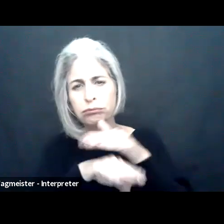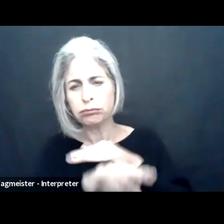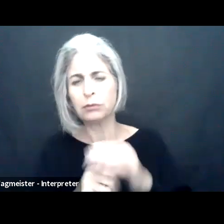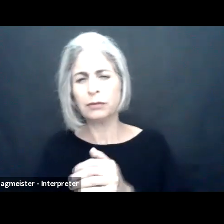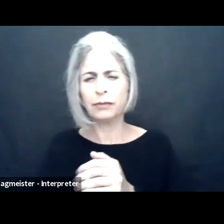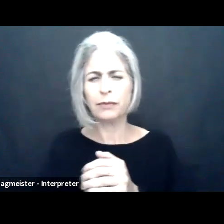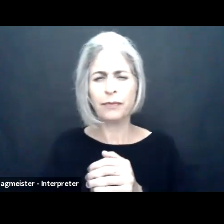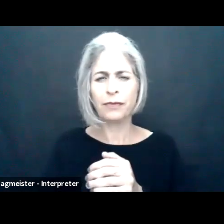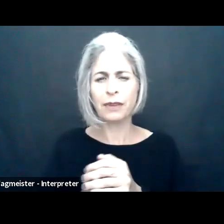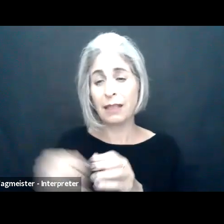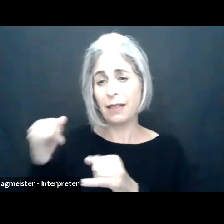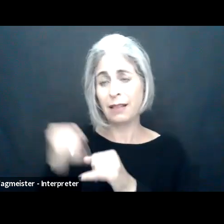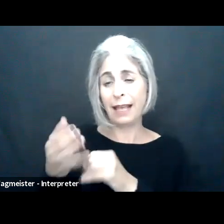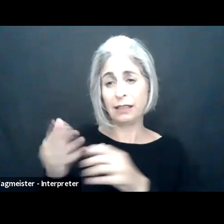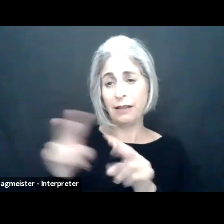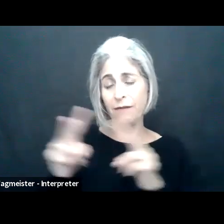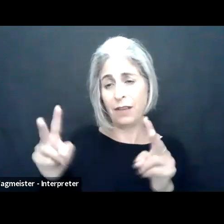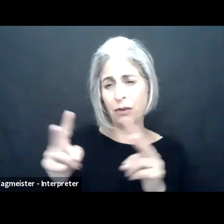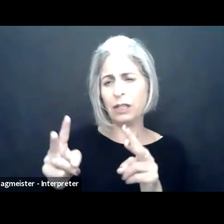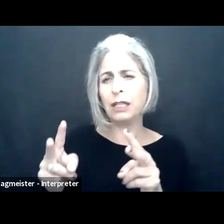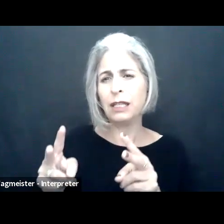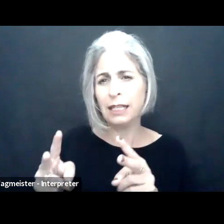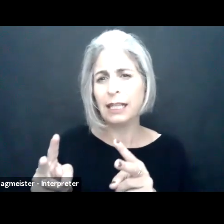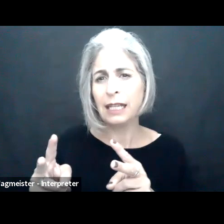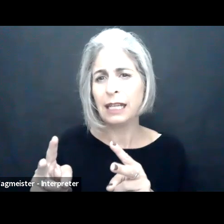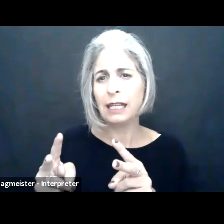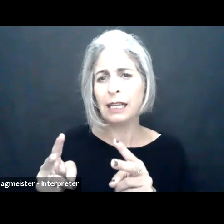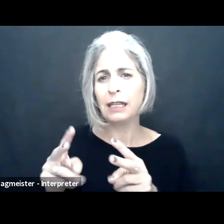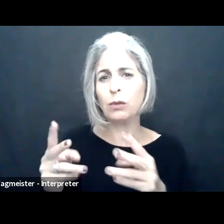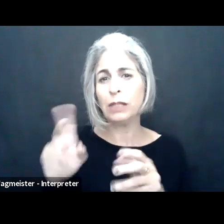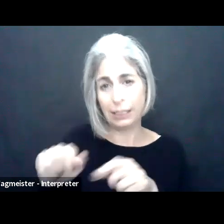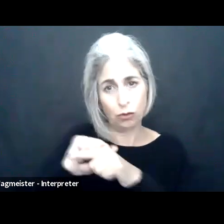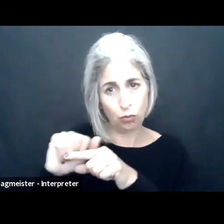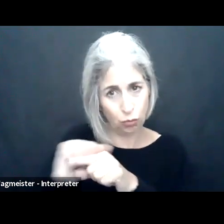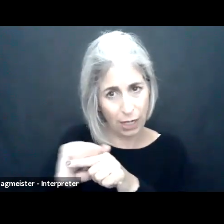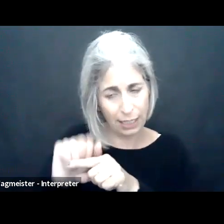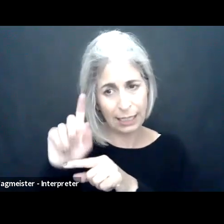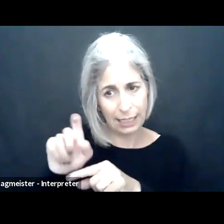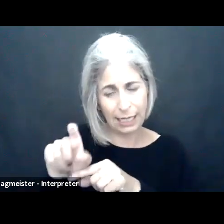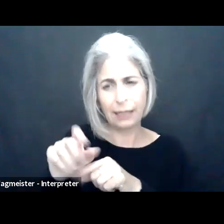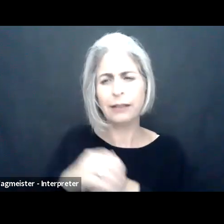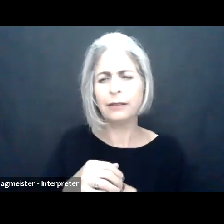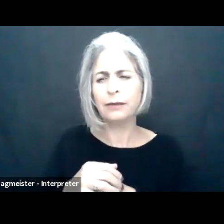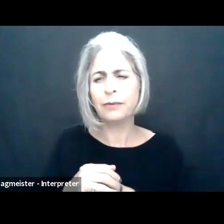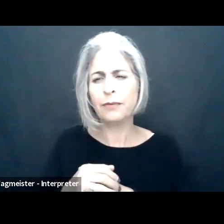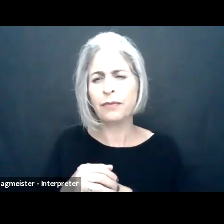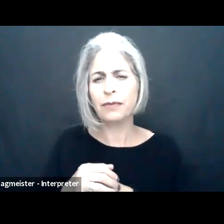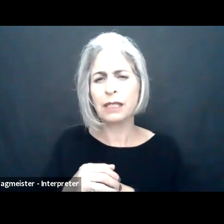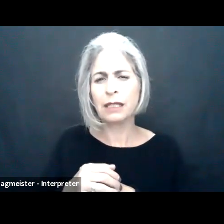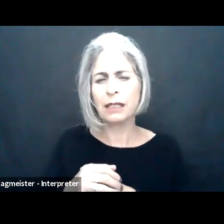comments had to do with just training